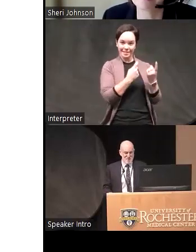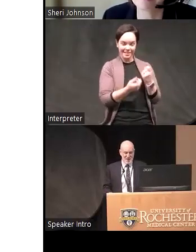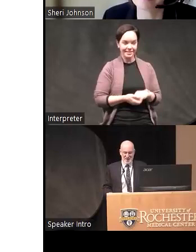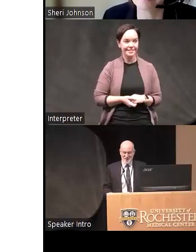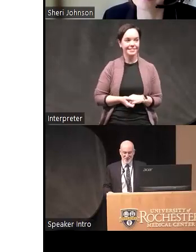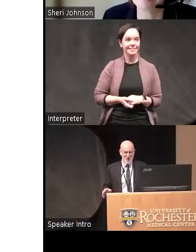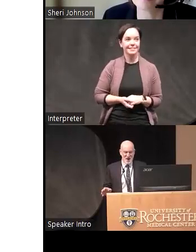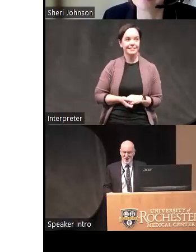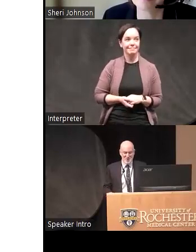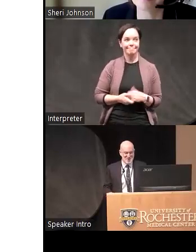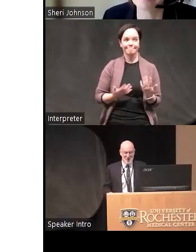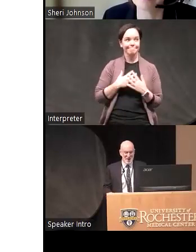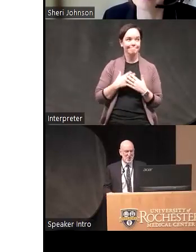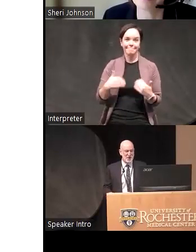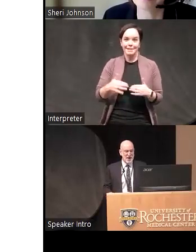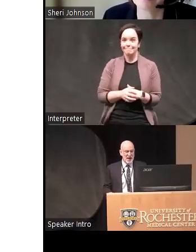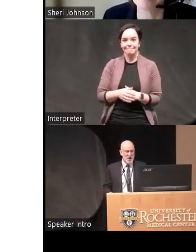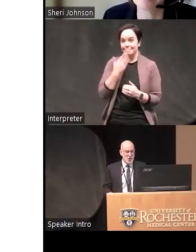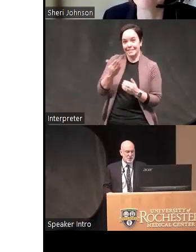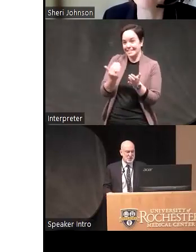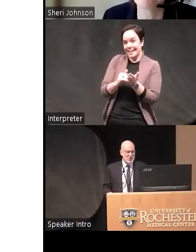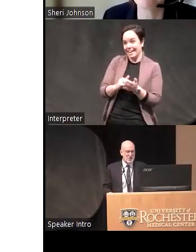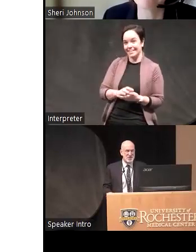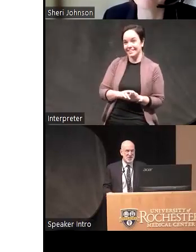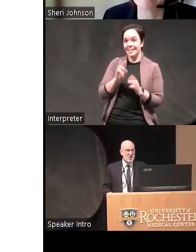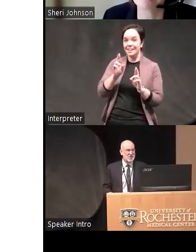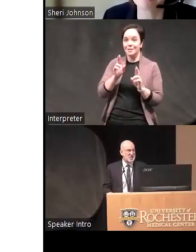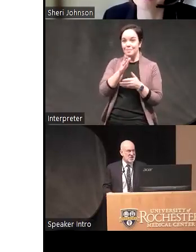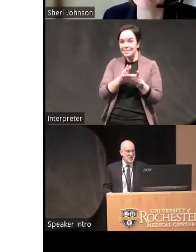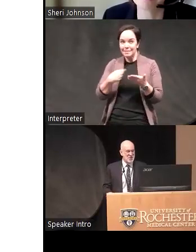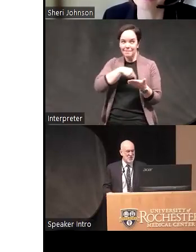um so wow you know thank you again I hope some of us continue the discussion with you